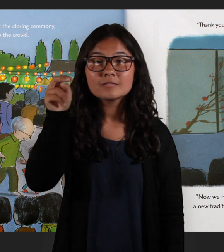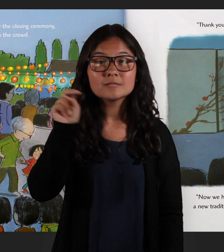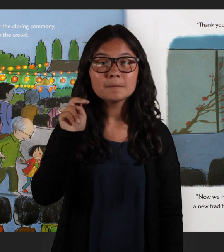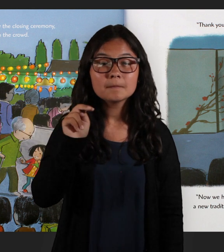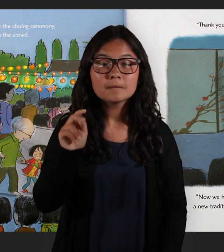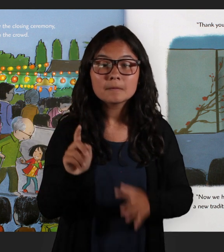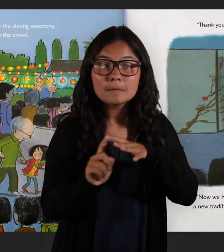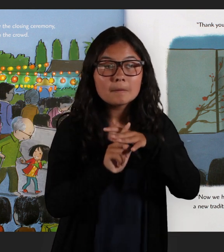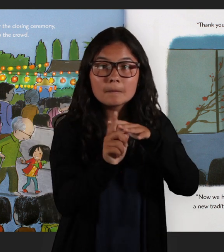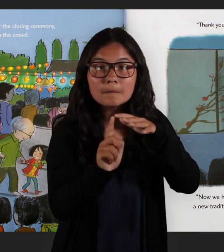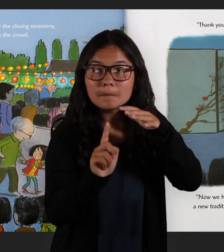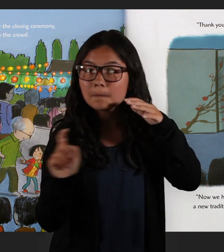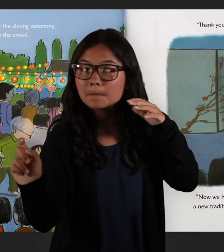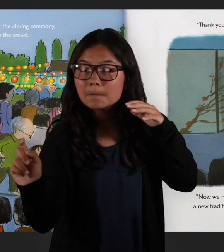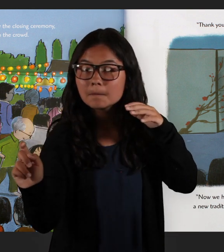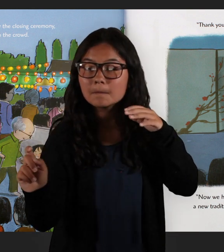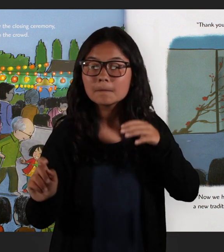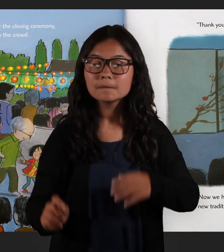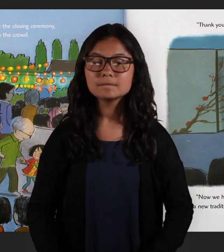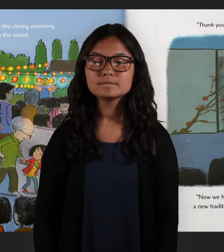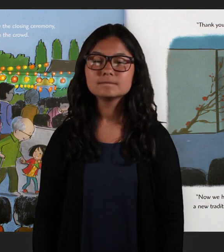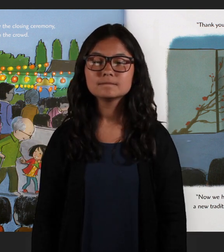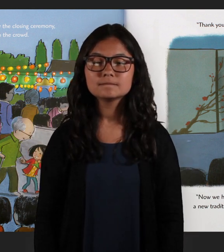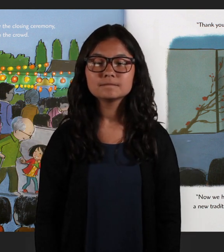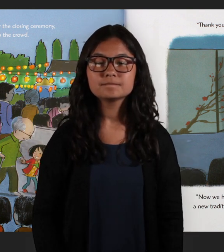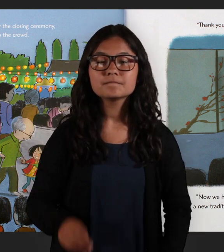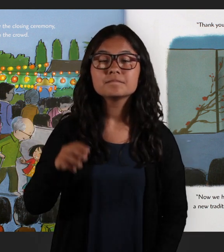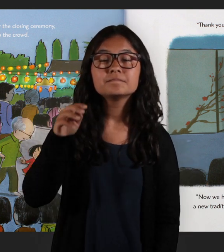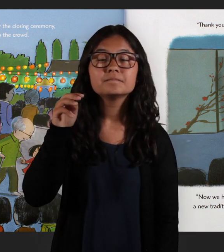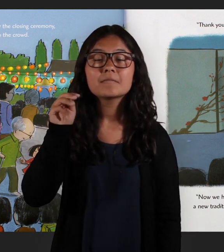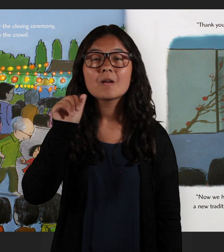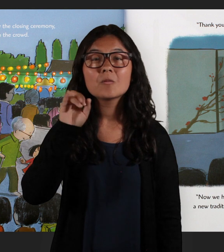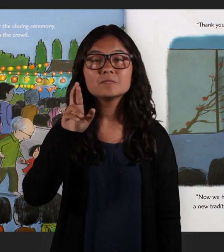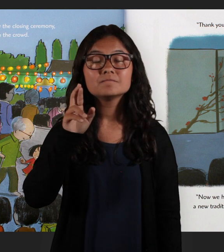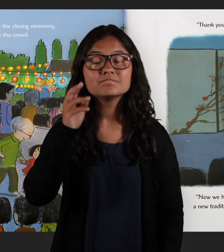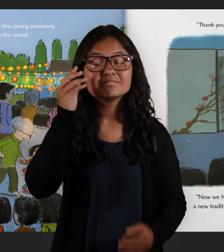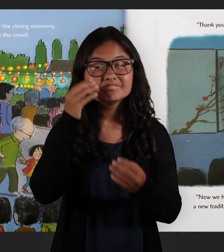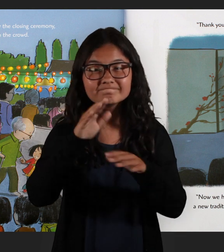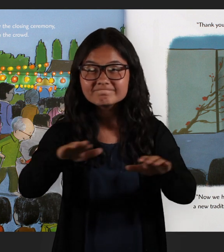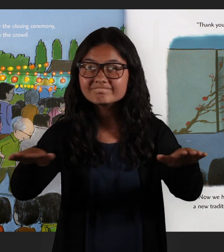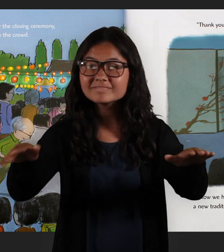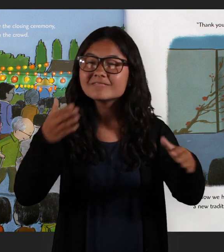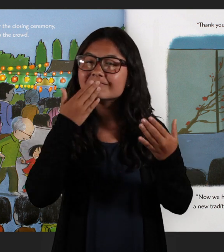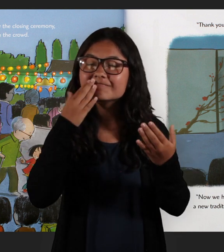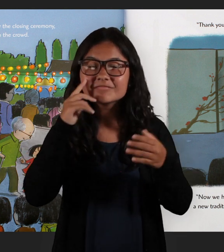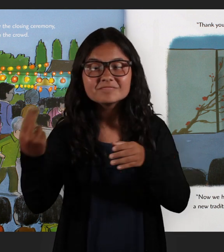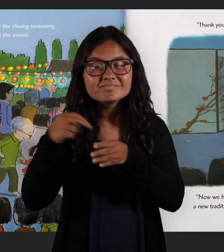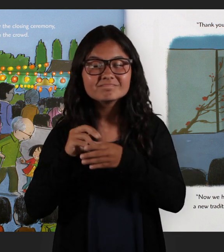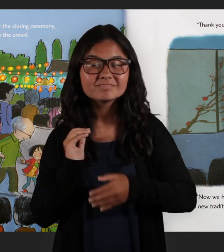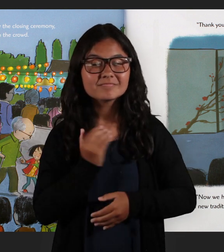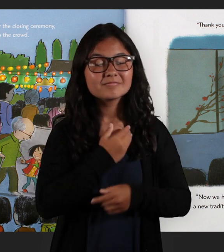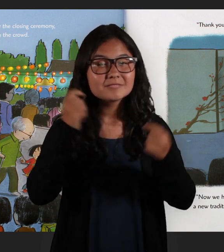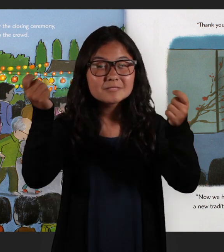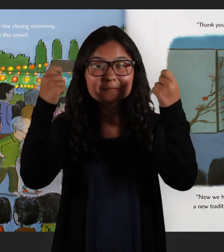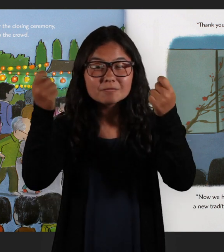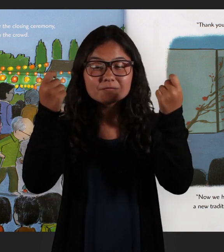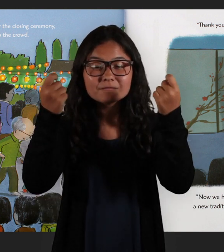and Natsumi disappeared into the crowd. "Thank you for joining our celebration," said the mayor.